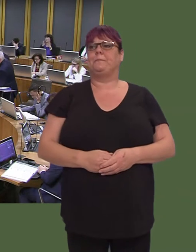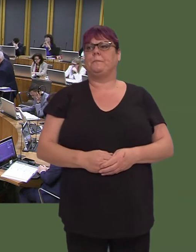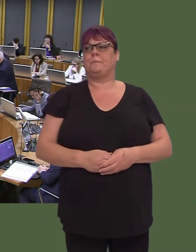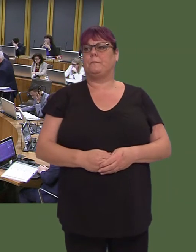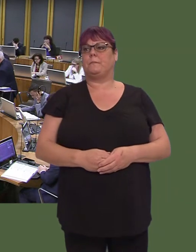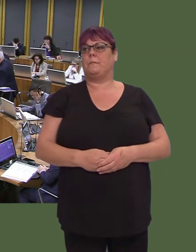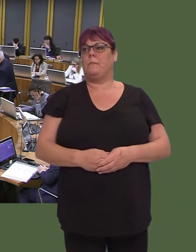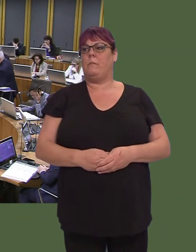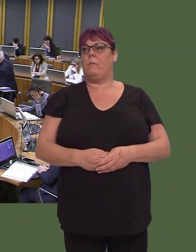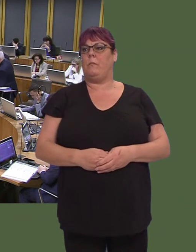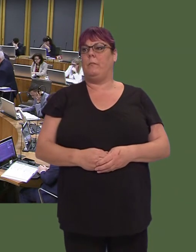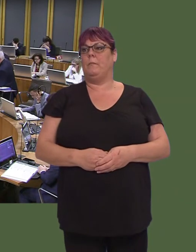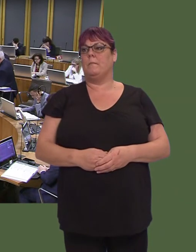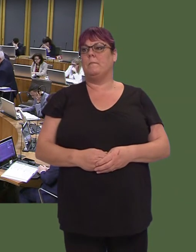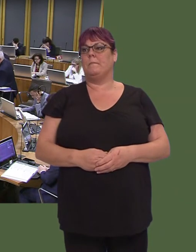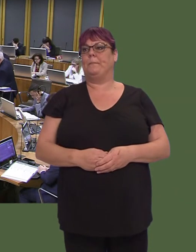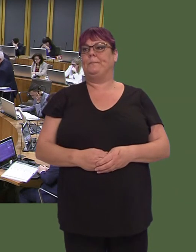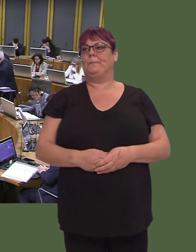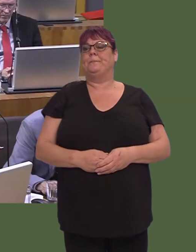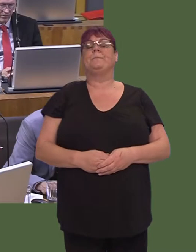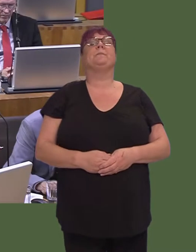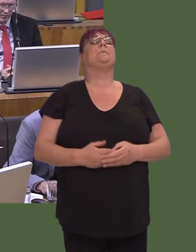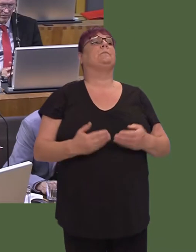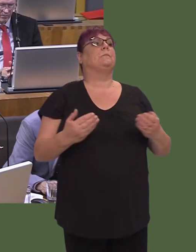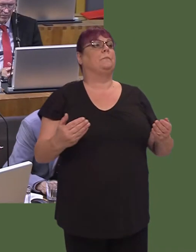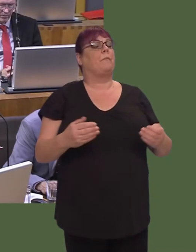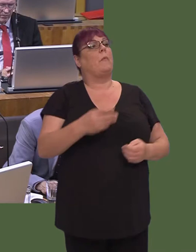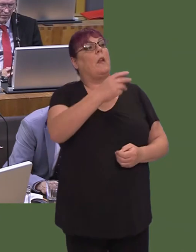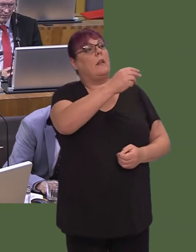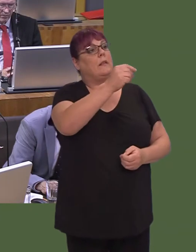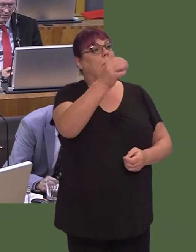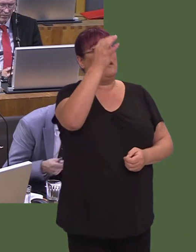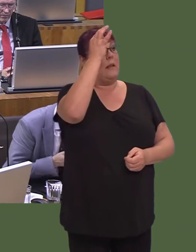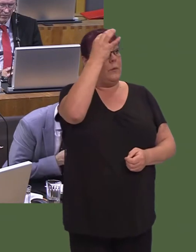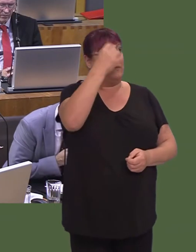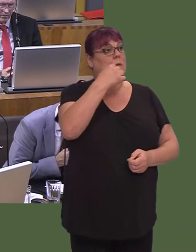dylai arian gael ei drosglwyddo o iechyd i lywodraeth leol achos y ffaith eu bod nhw'n